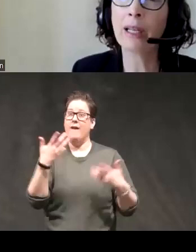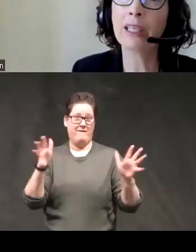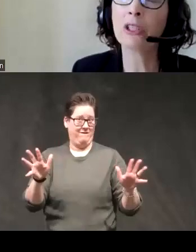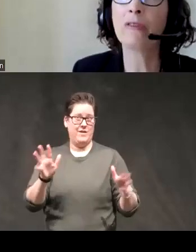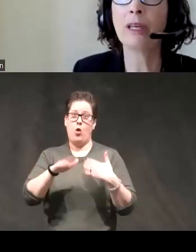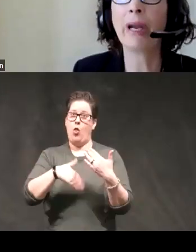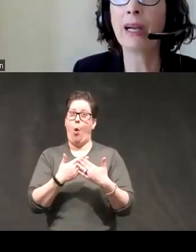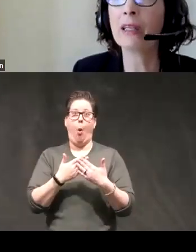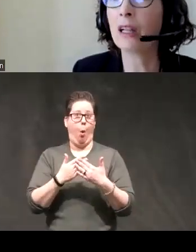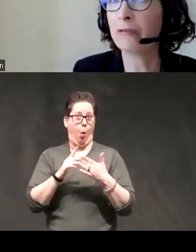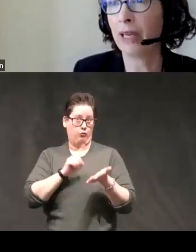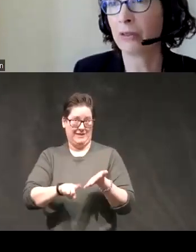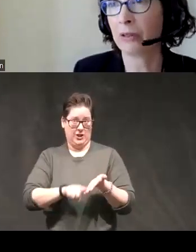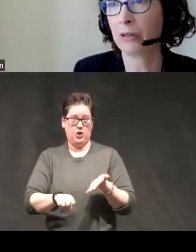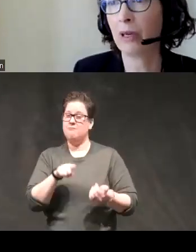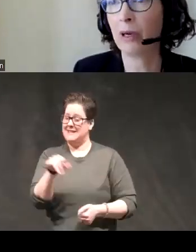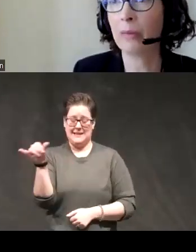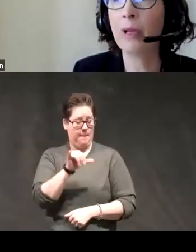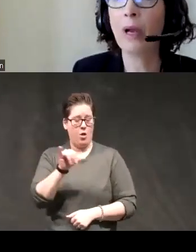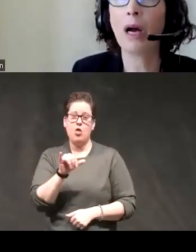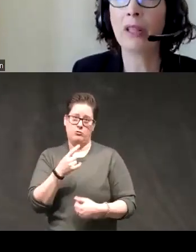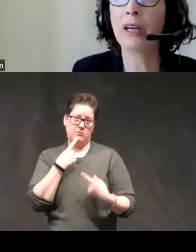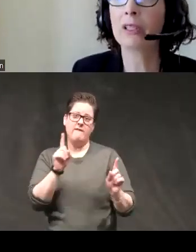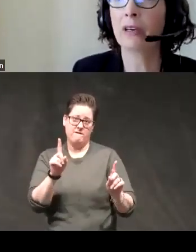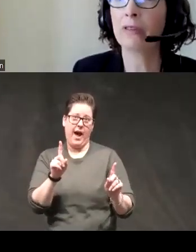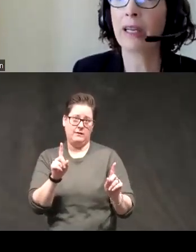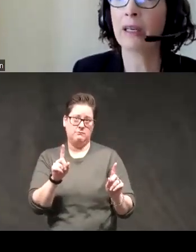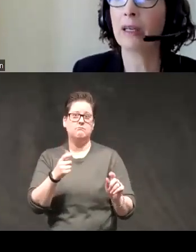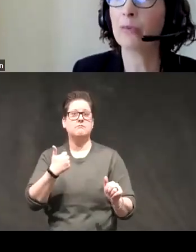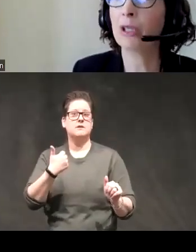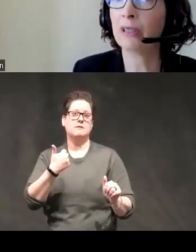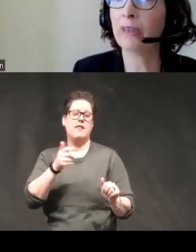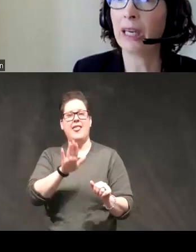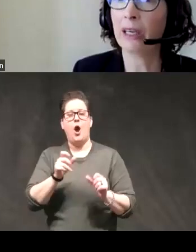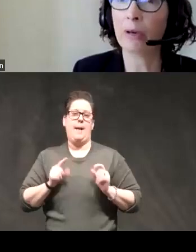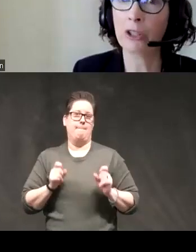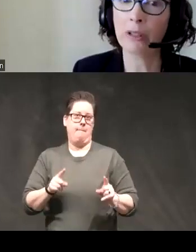and they showed very parallel effects um on their self-rated impulsivity and aggression